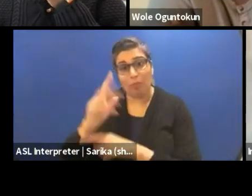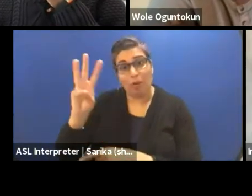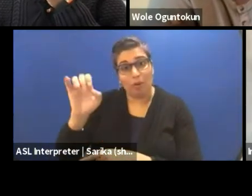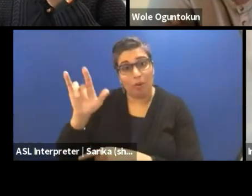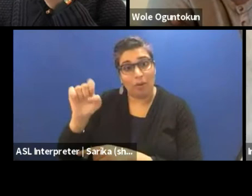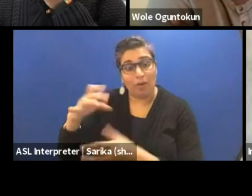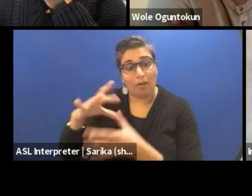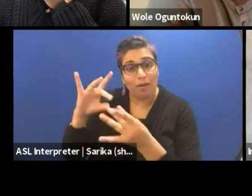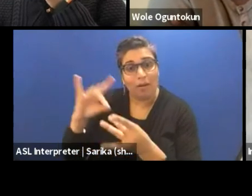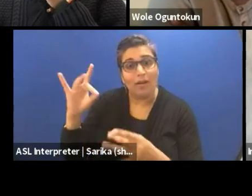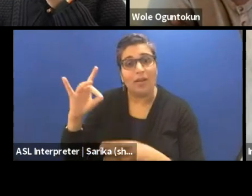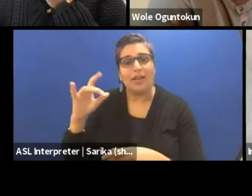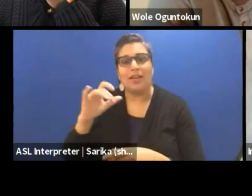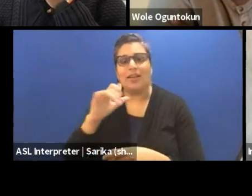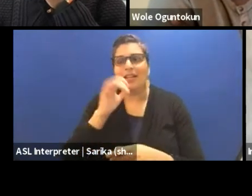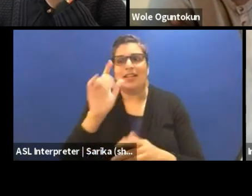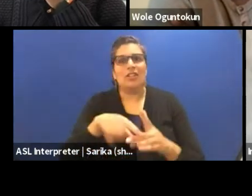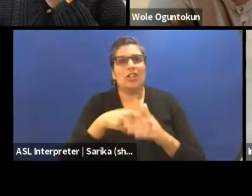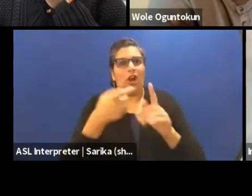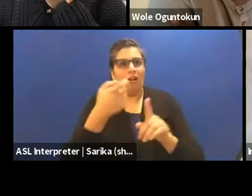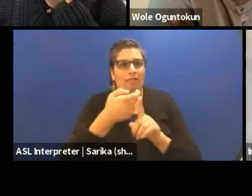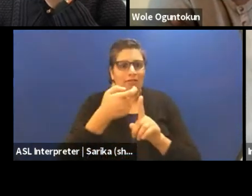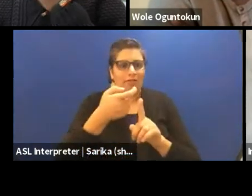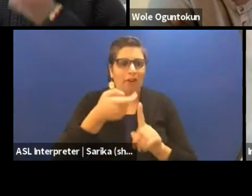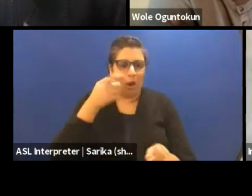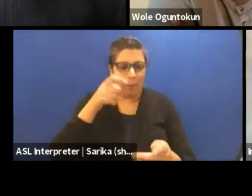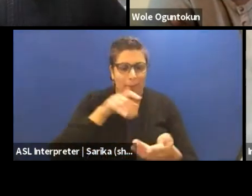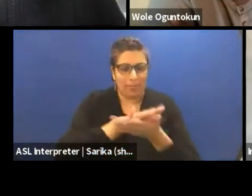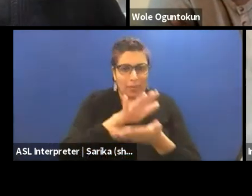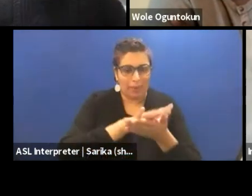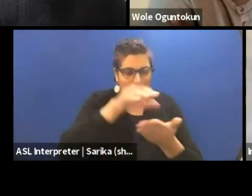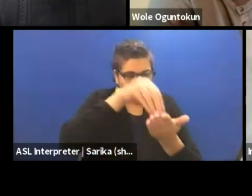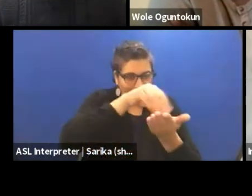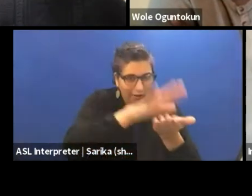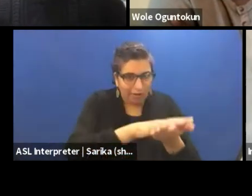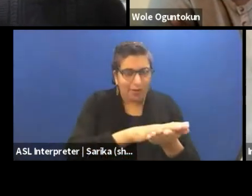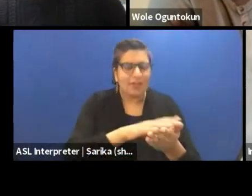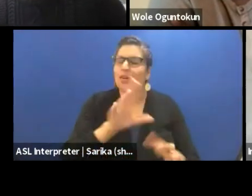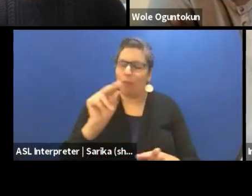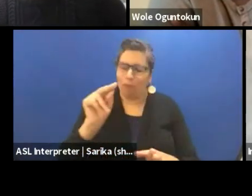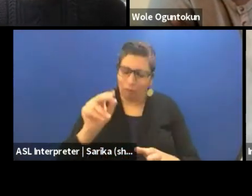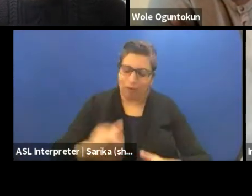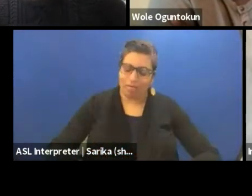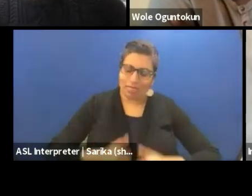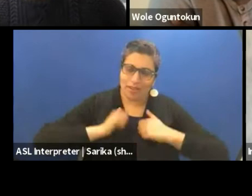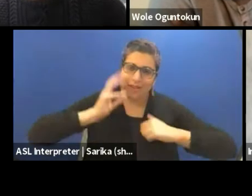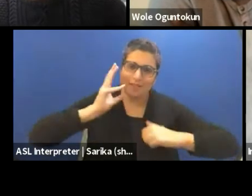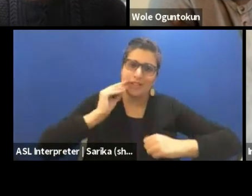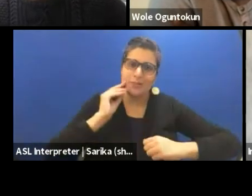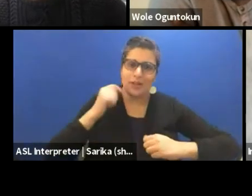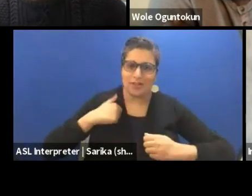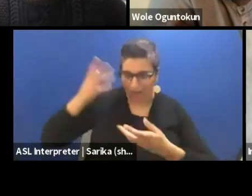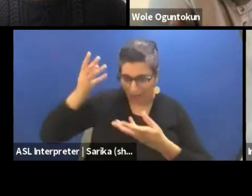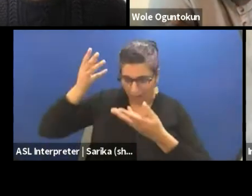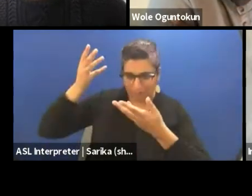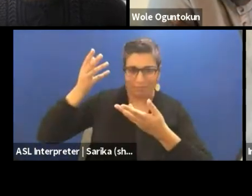it doesn't start just from the paper but it's a lived experience that I'm sharing in this encounter. So it cannot be just said